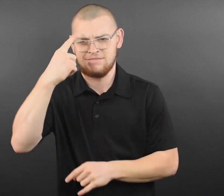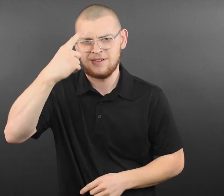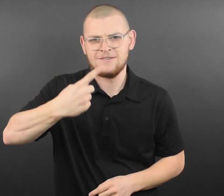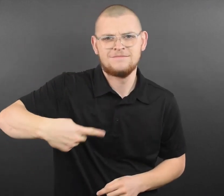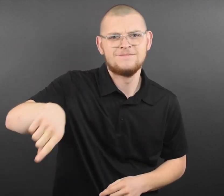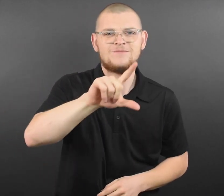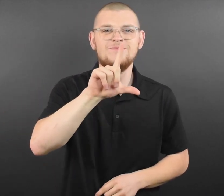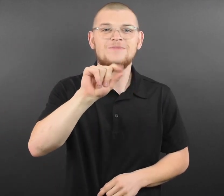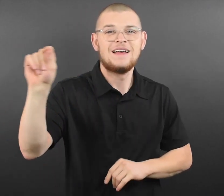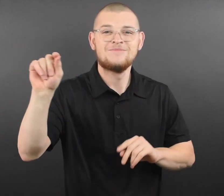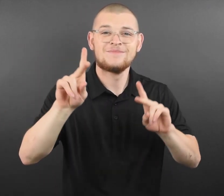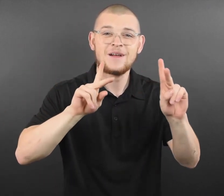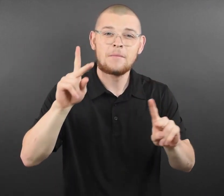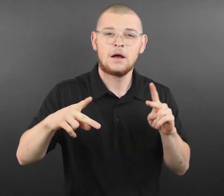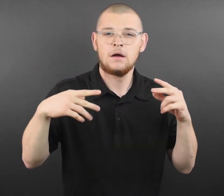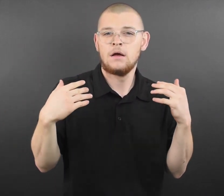All fully vaccinated 12-17-year-olds can enter for a chance to win the drawings below: